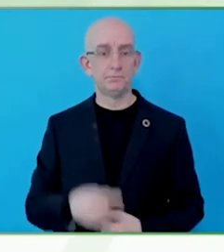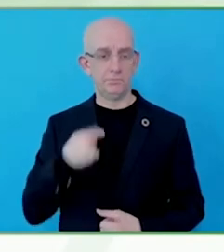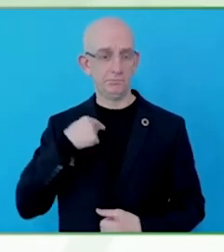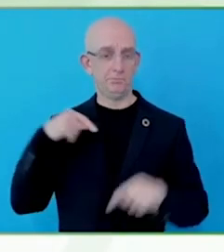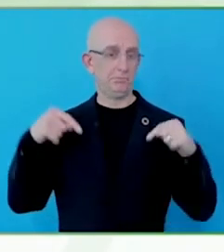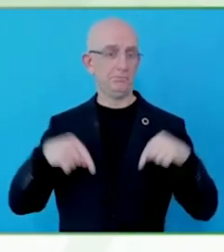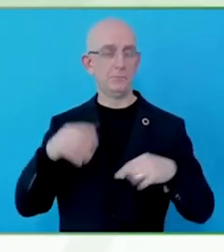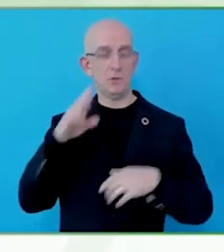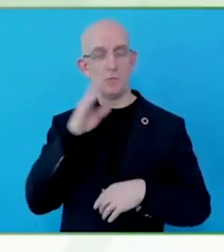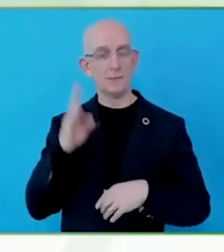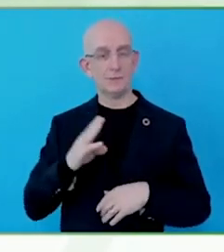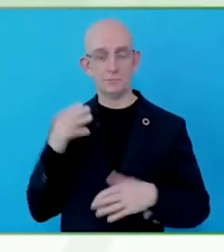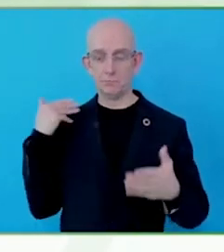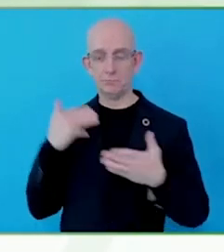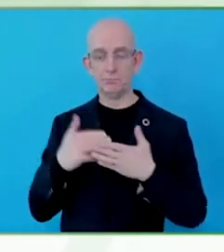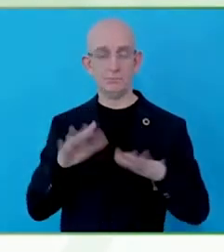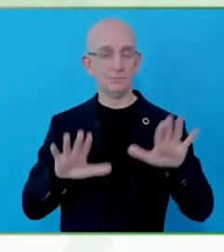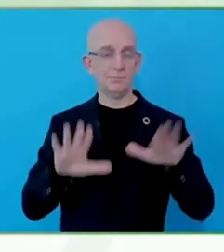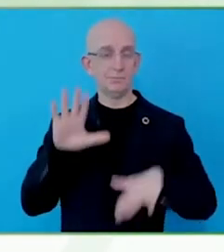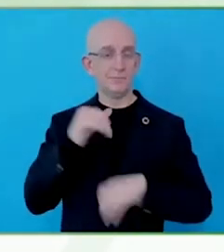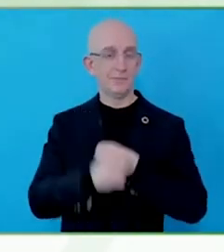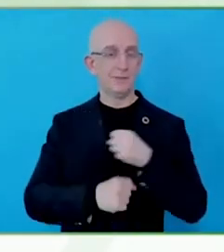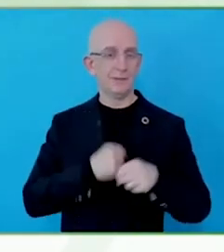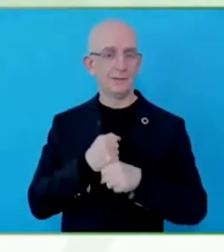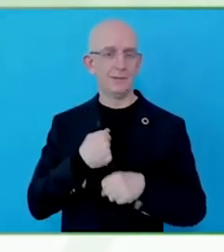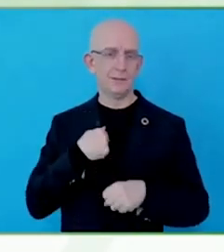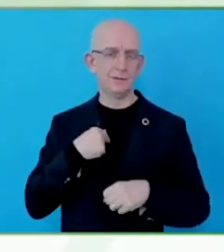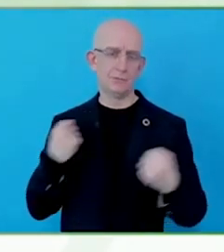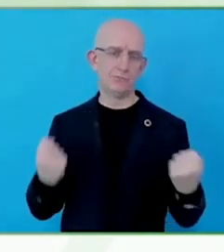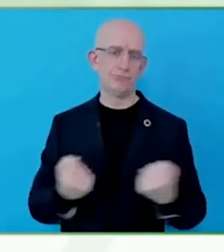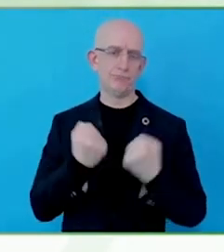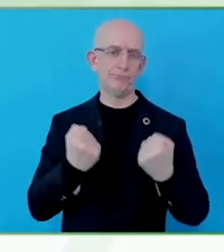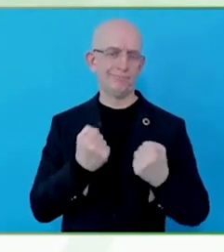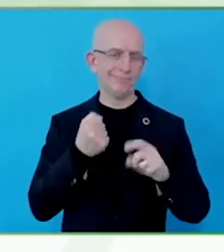year ago to now. So, what is happening?